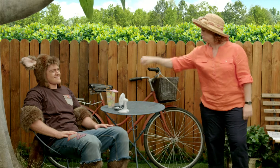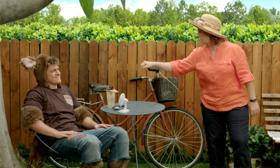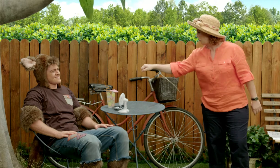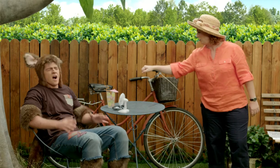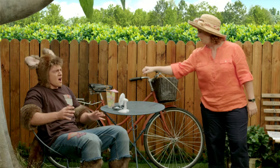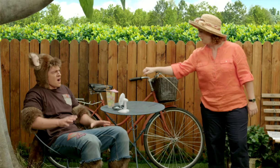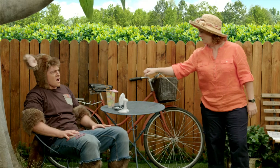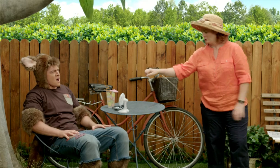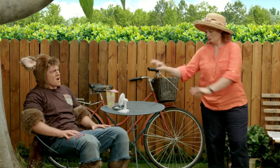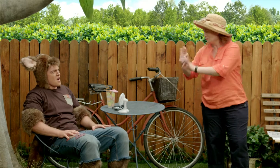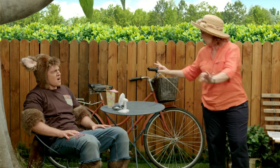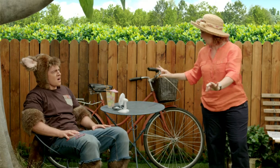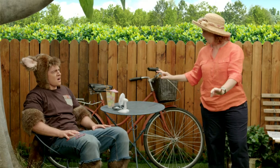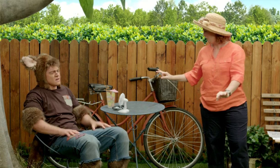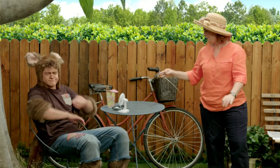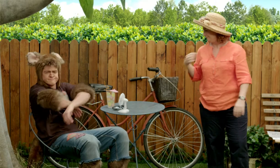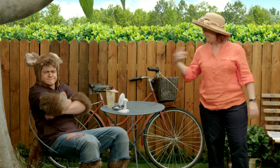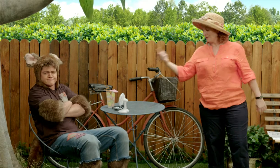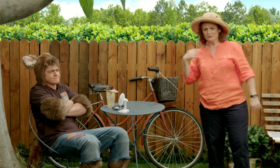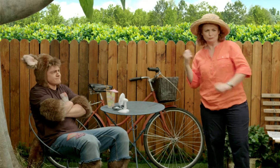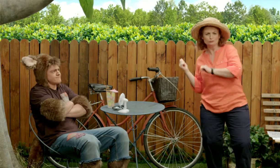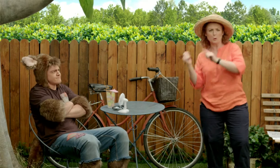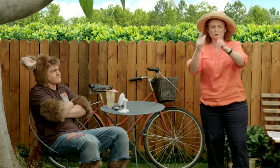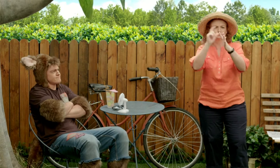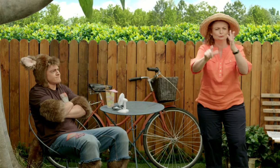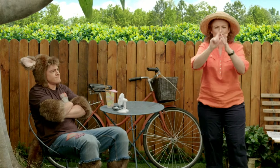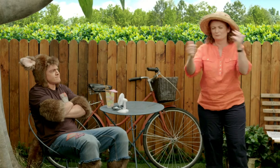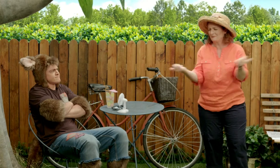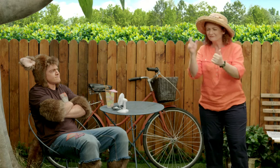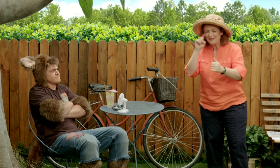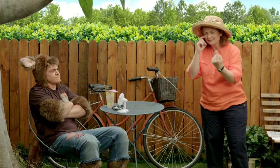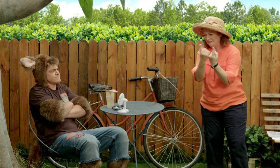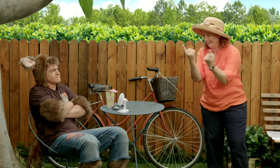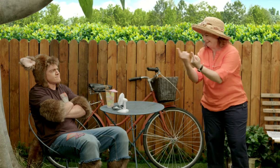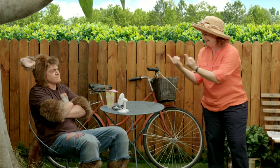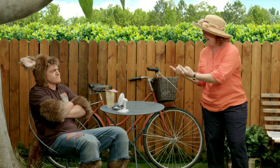but you can't do that today. We're going to go do plenty of fun things today.